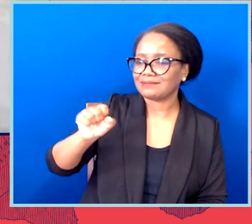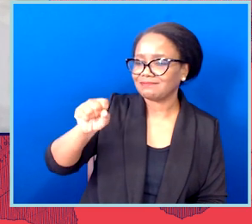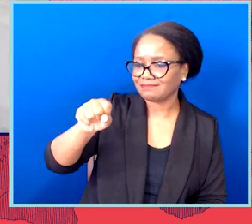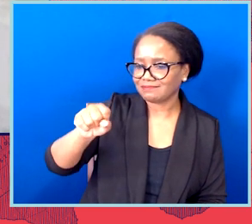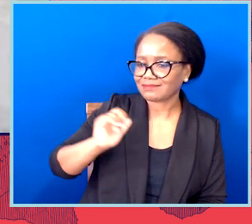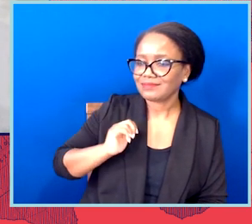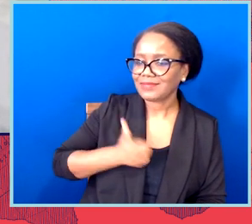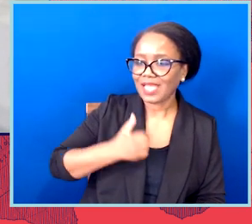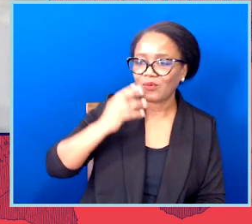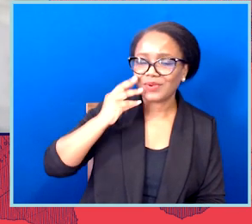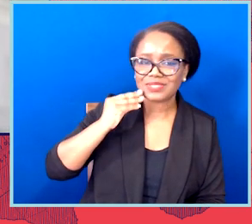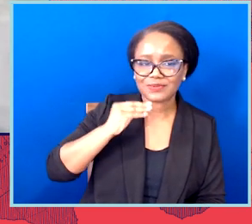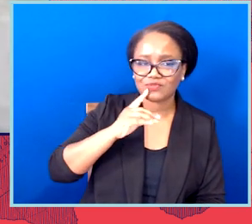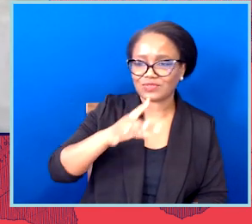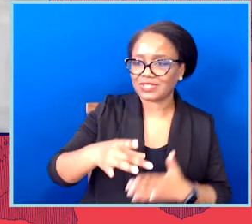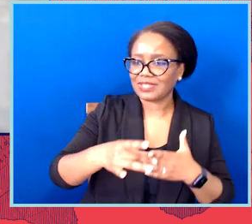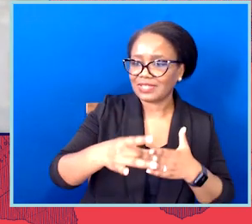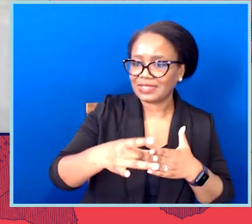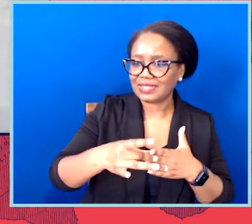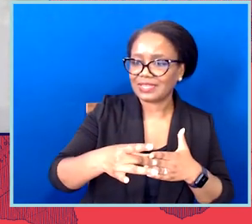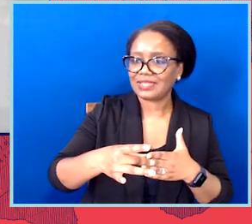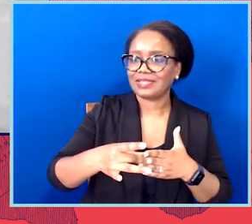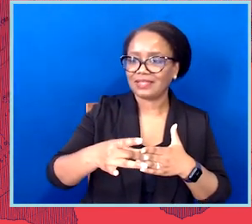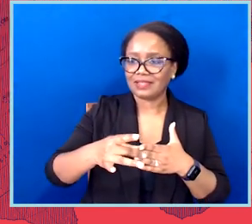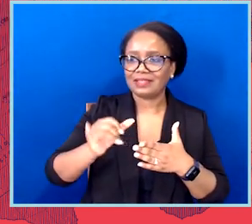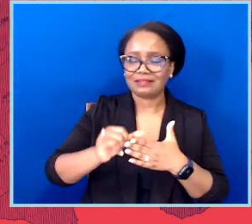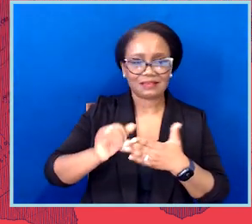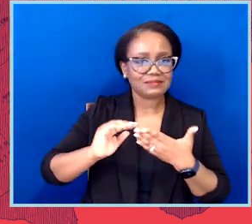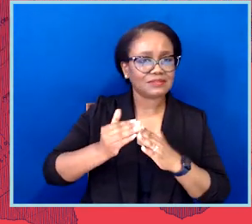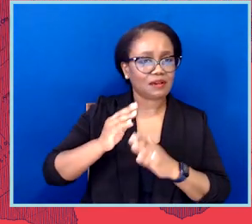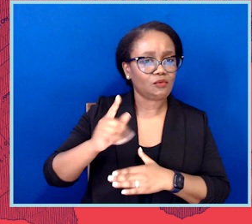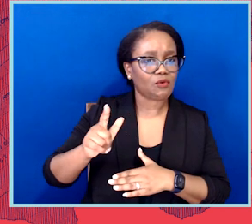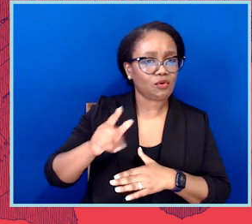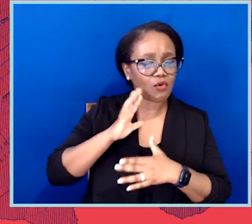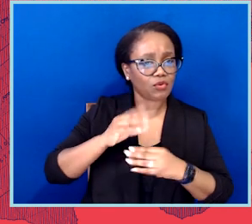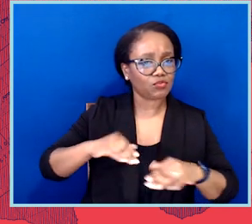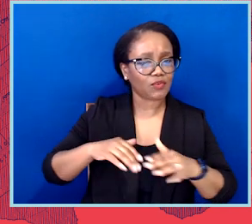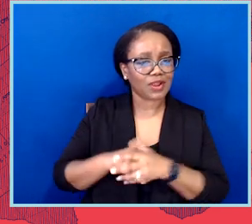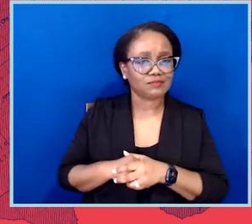with local coalitions and so many states, and in Texas, it's been heartbreaking. And on redistricting, on abortion.